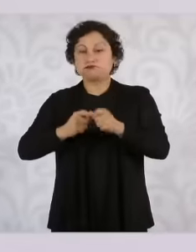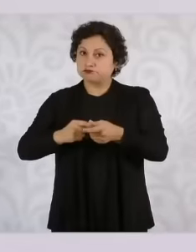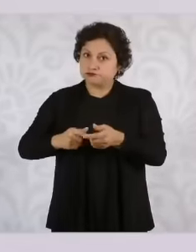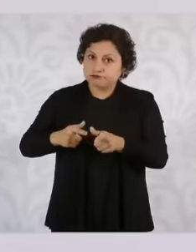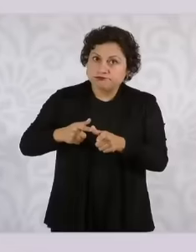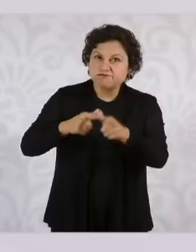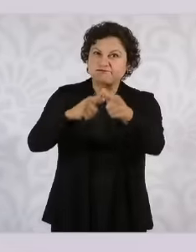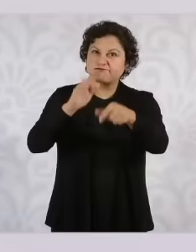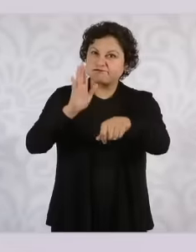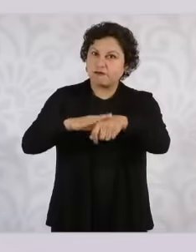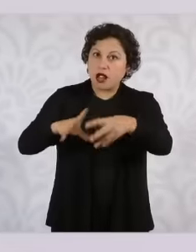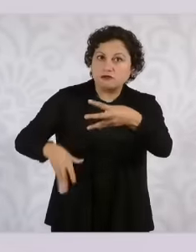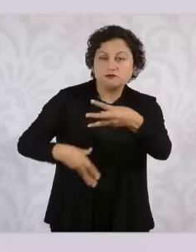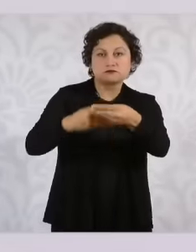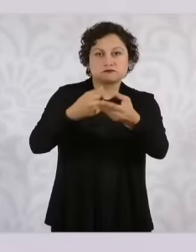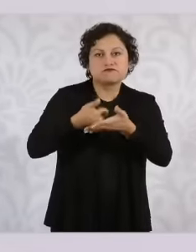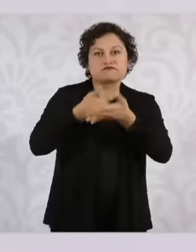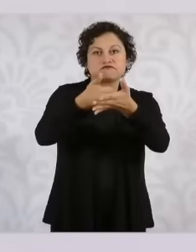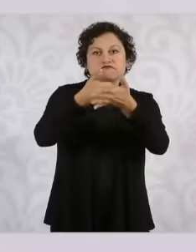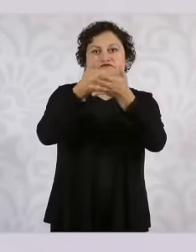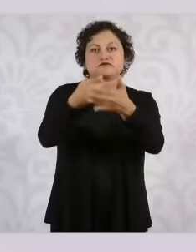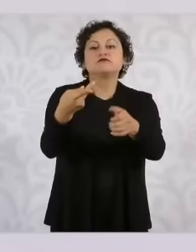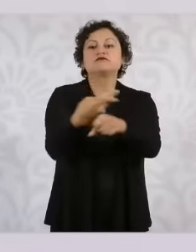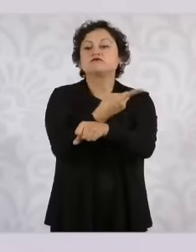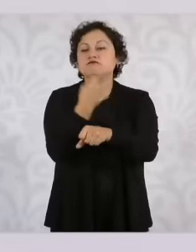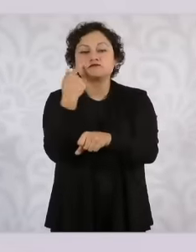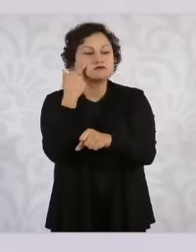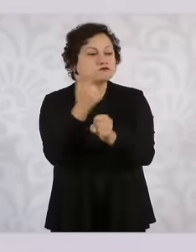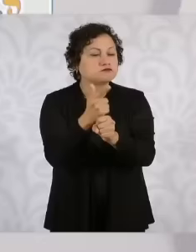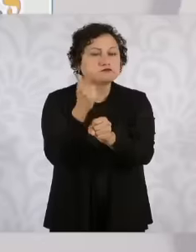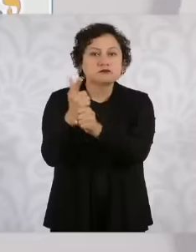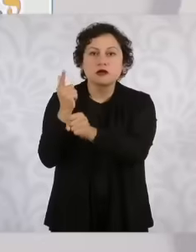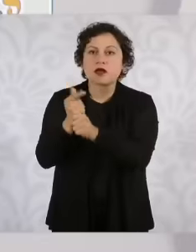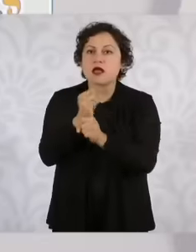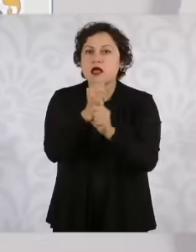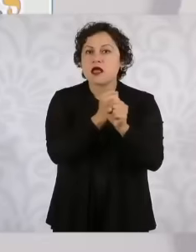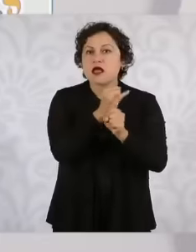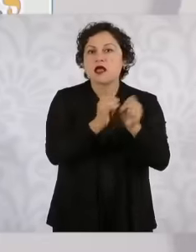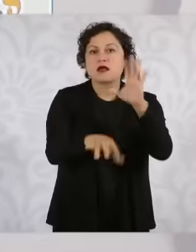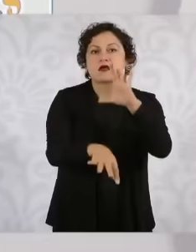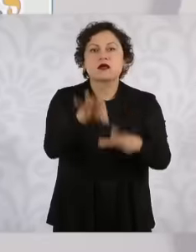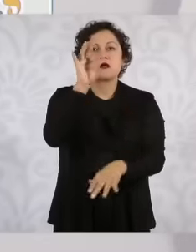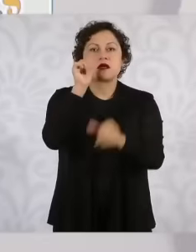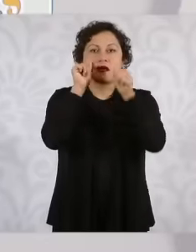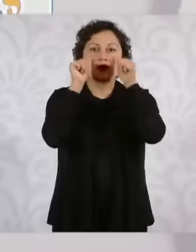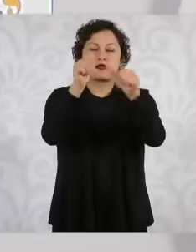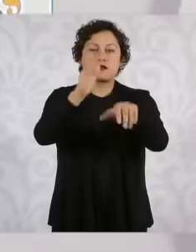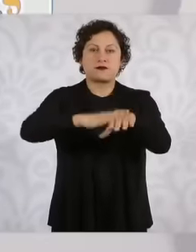is the first thing and next year we will enter with some additional resources for these